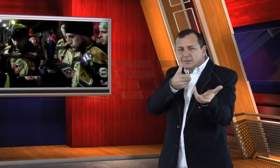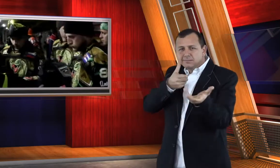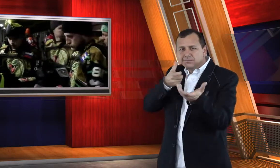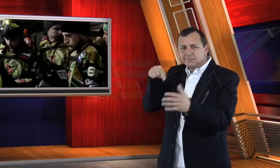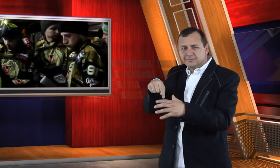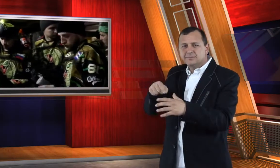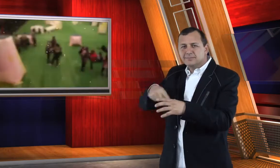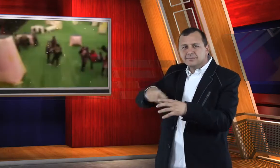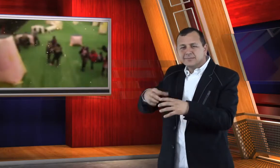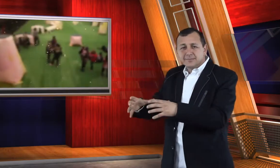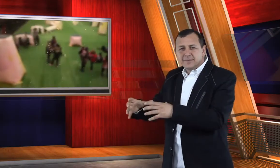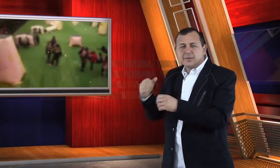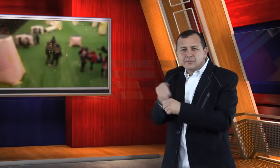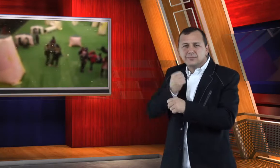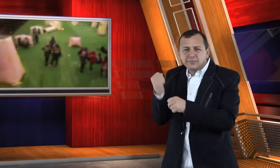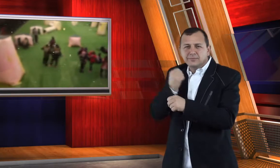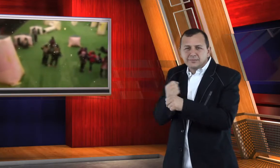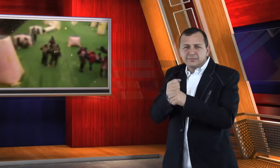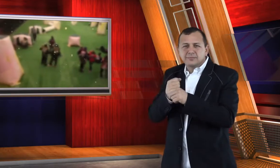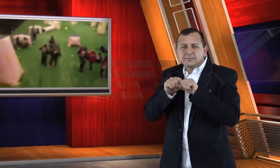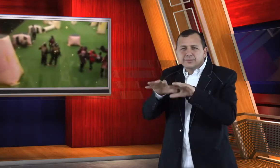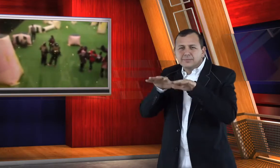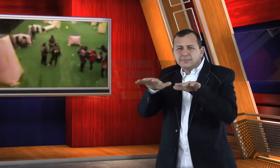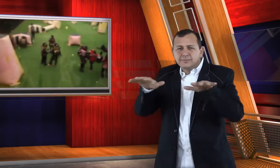paintball players have been working hard to spread